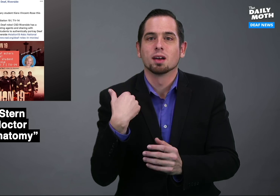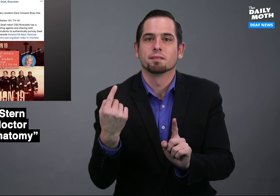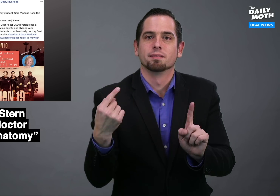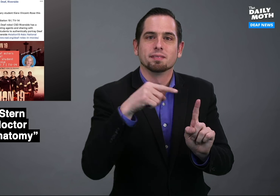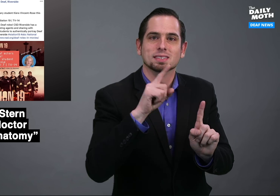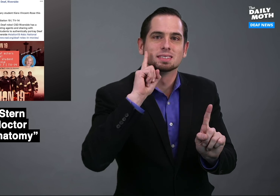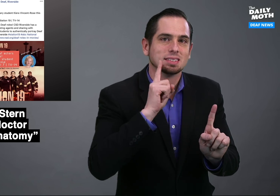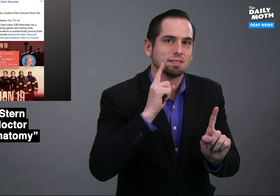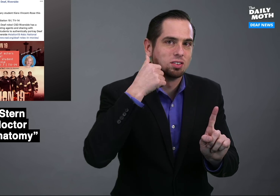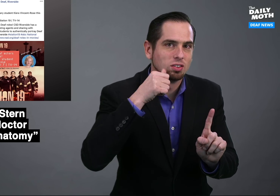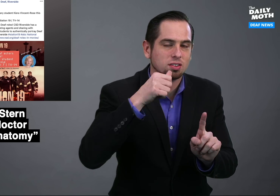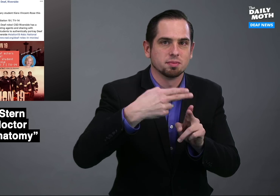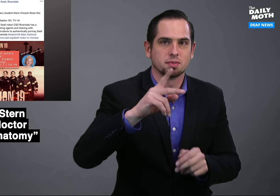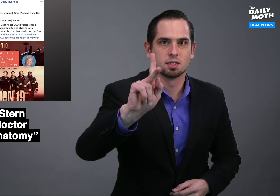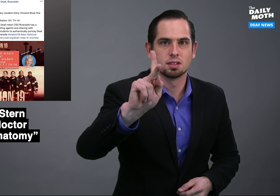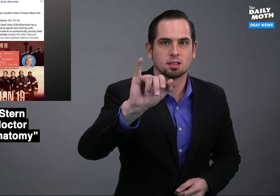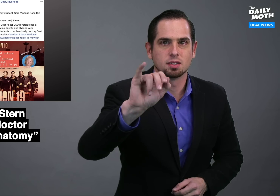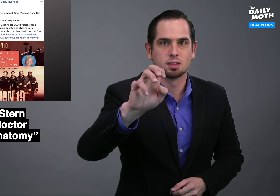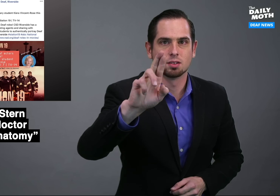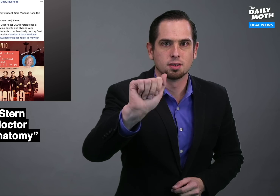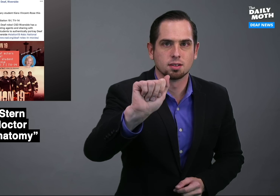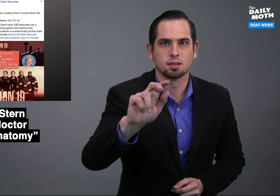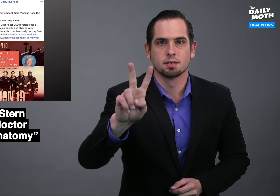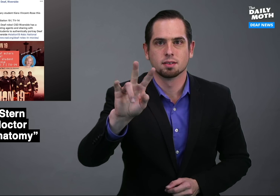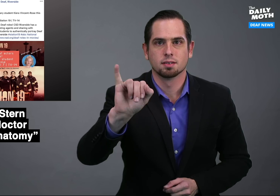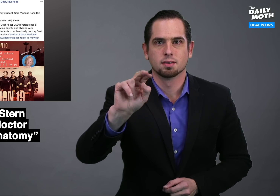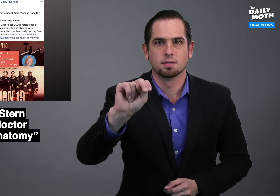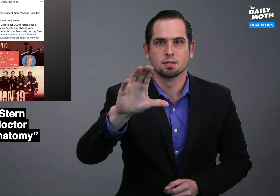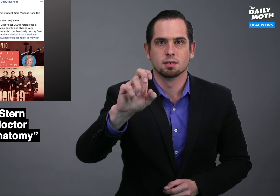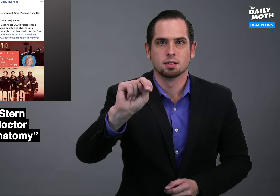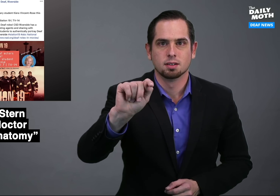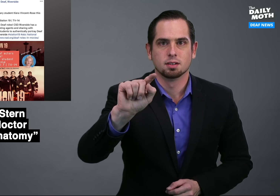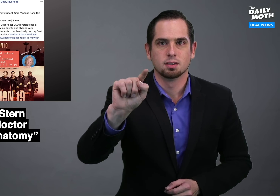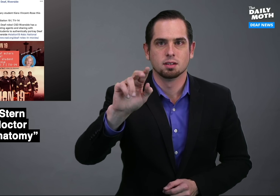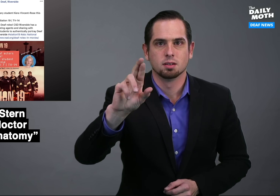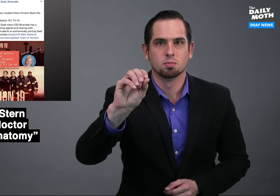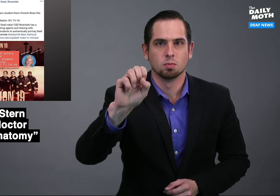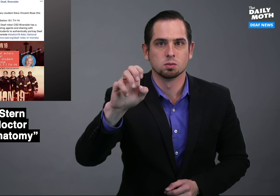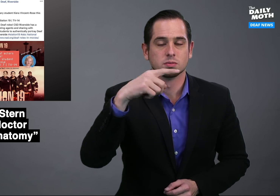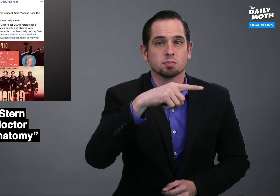there will be a deaf girl, Kiera Vincent-Rose,